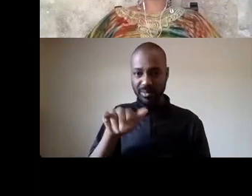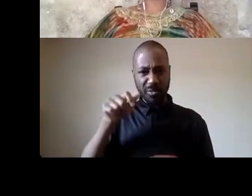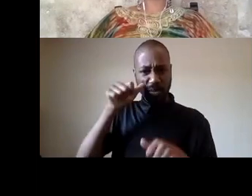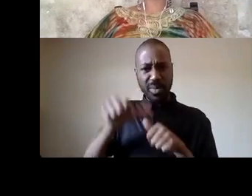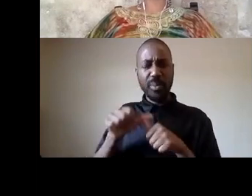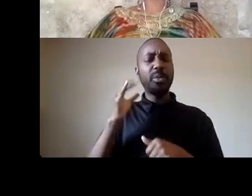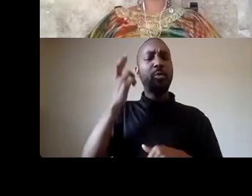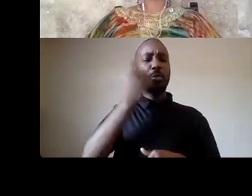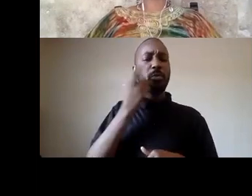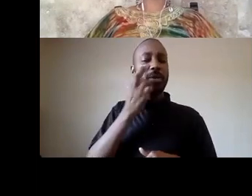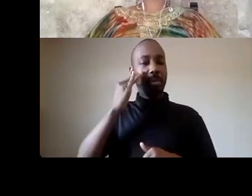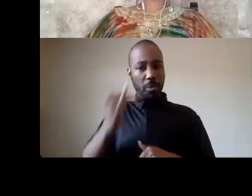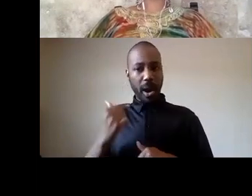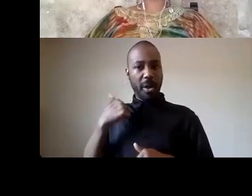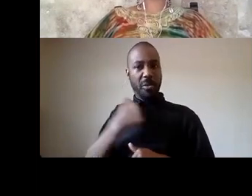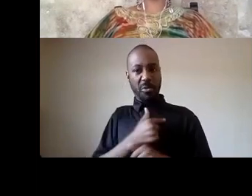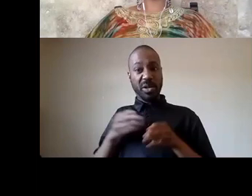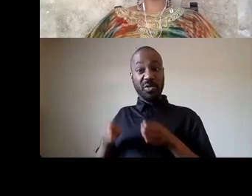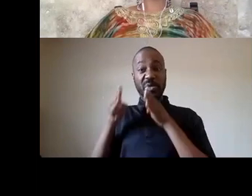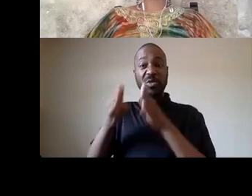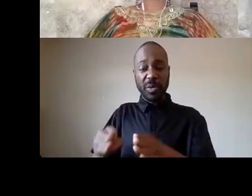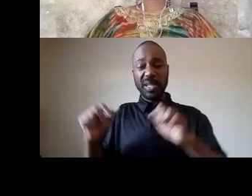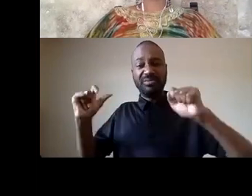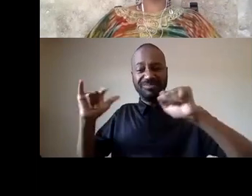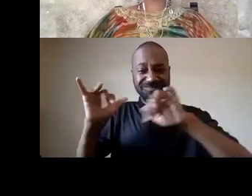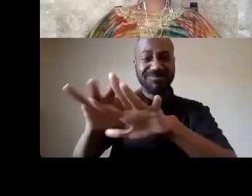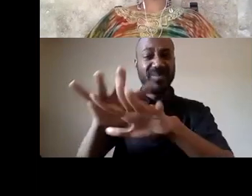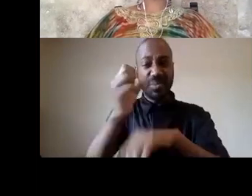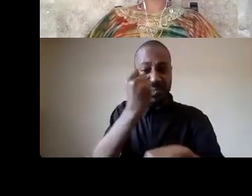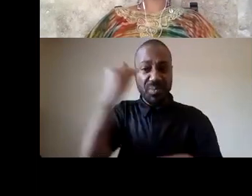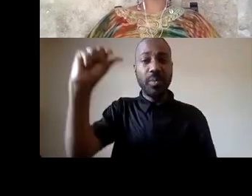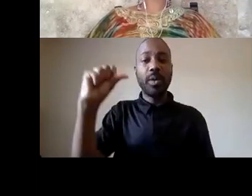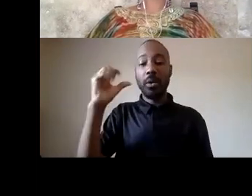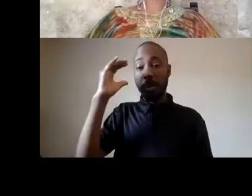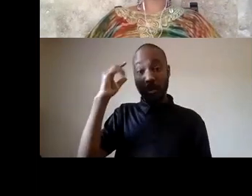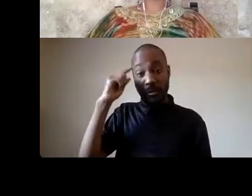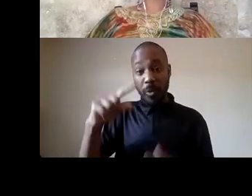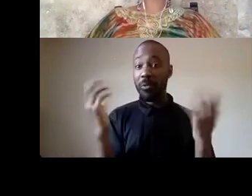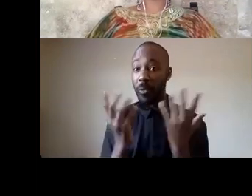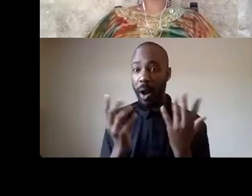first place we are in the streets for black life we are defending black